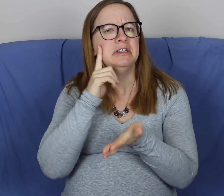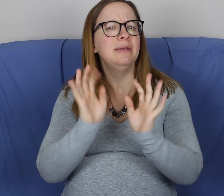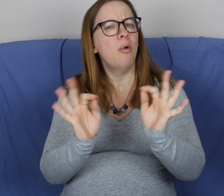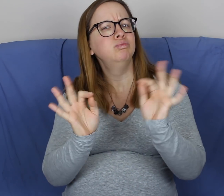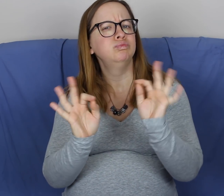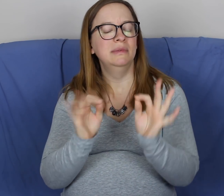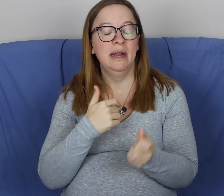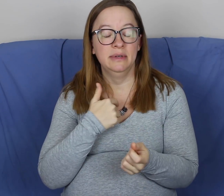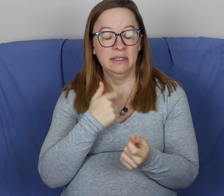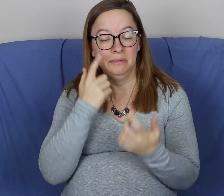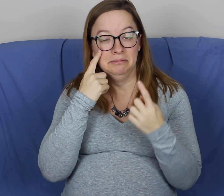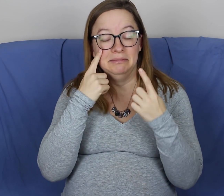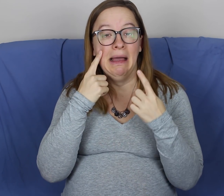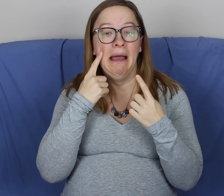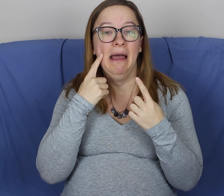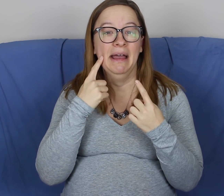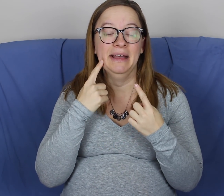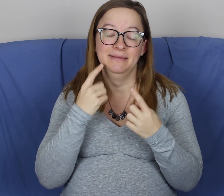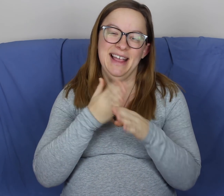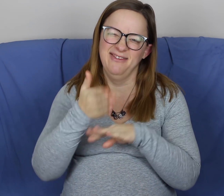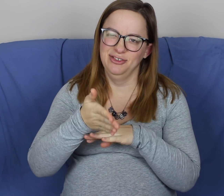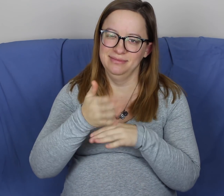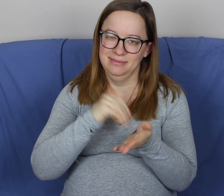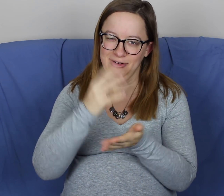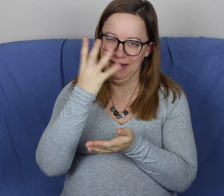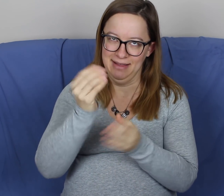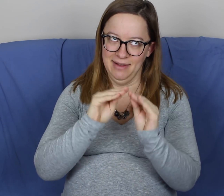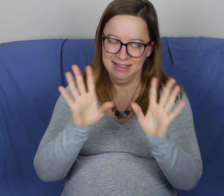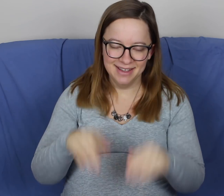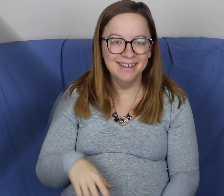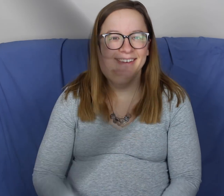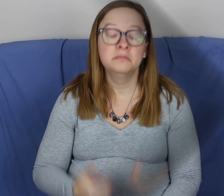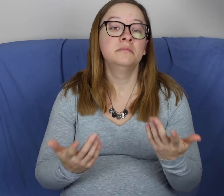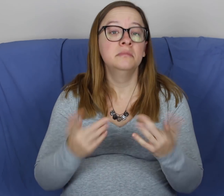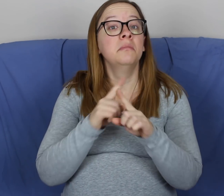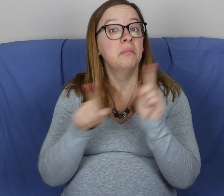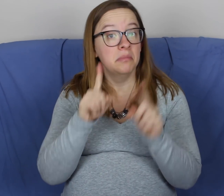The doctor didn't seem like it was a big deal. But of course I started crying.... after she left the room.